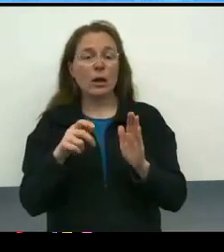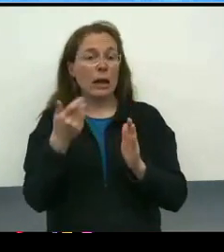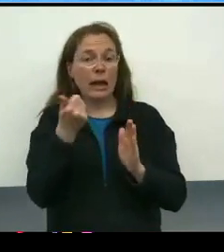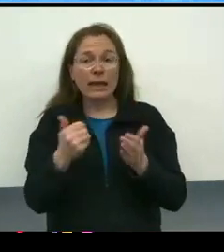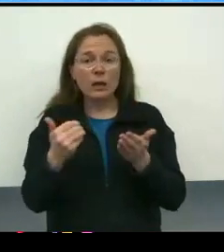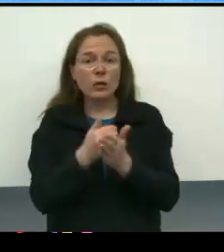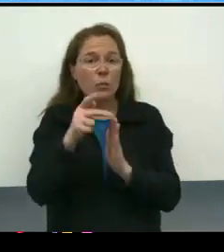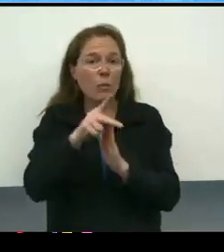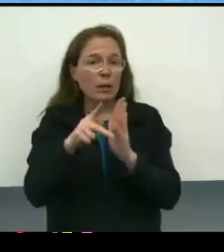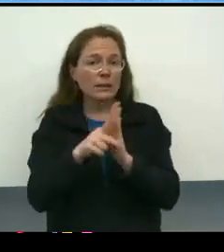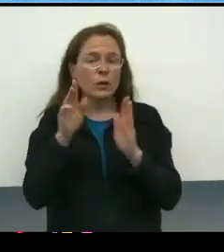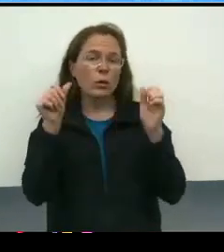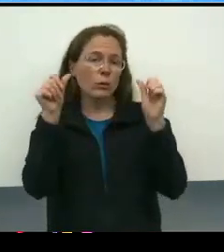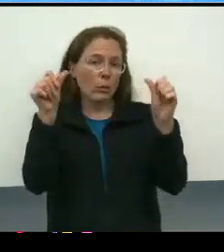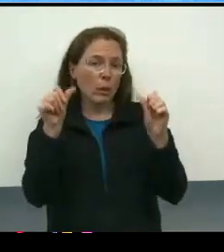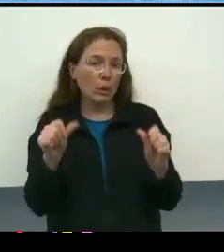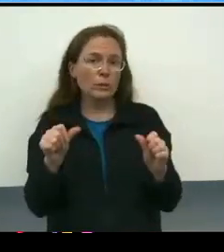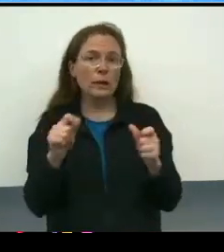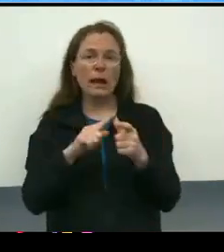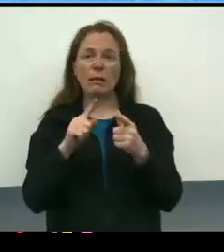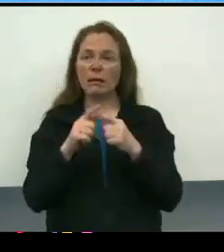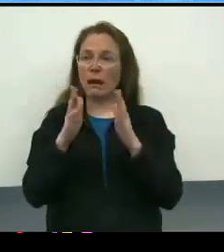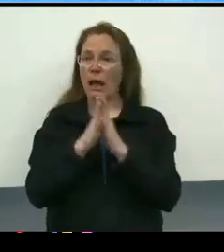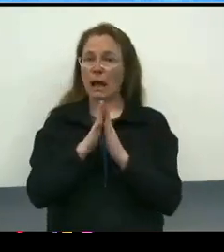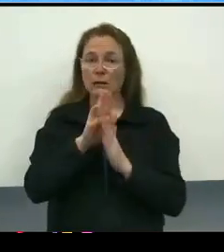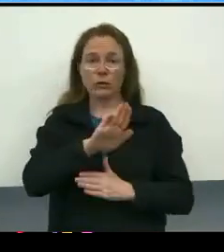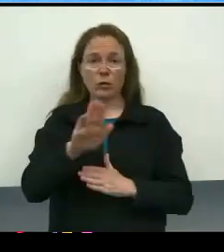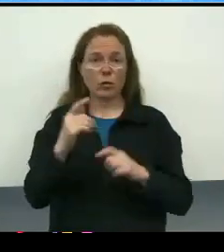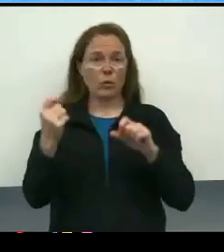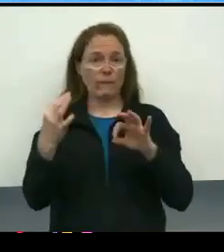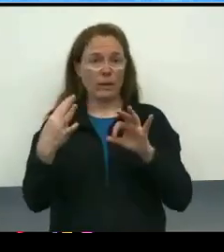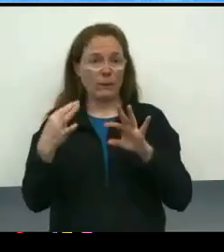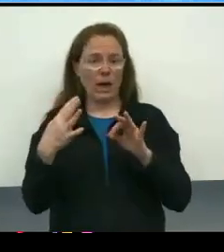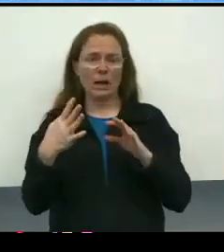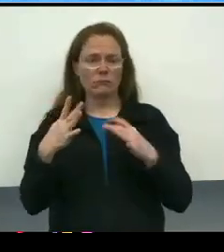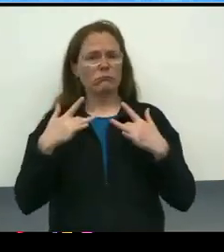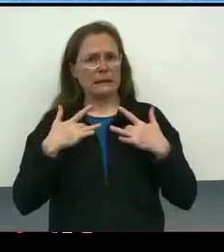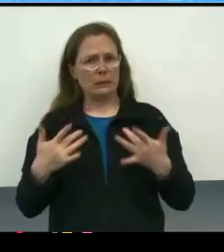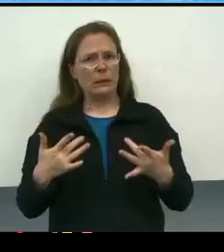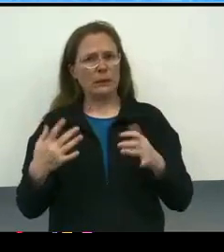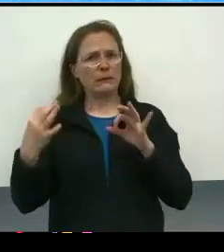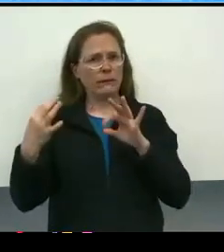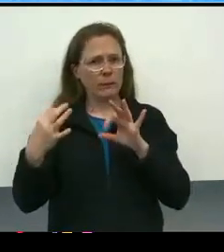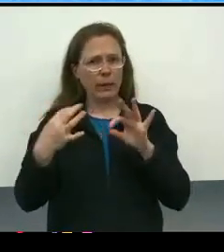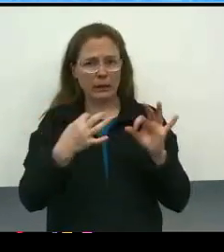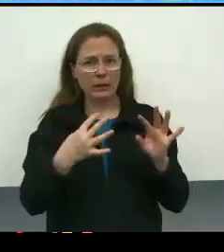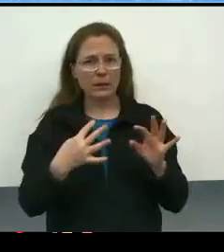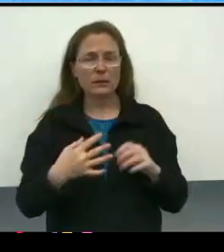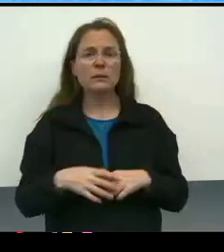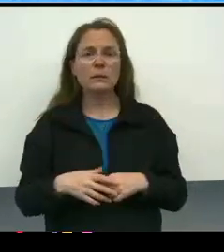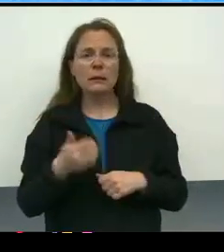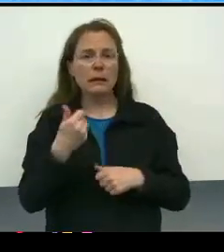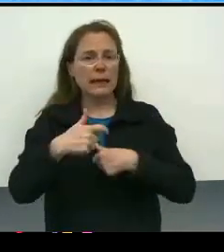they will be posted and we will ask the community for feedback as we normally do when we propose a new policy.